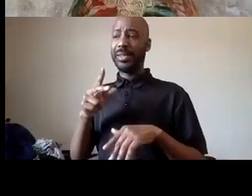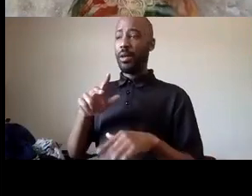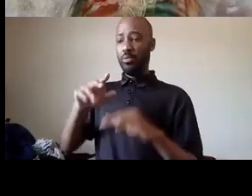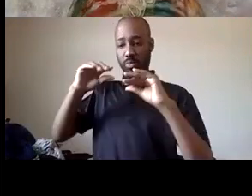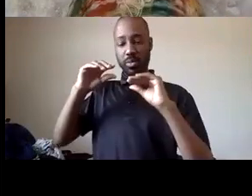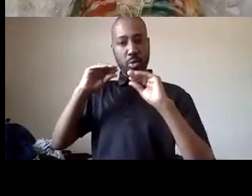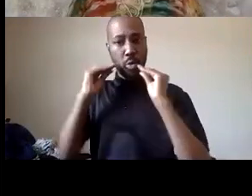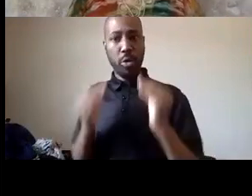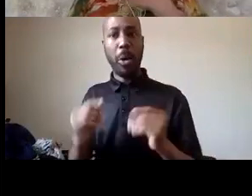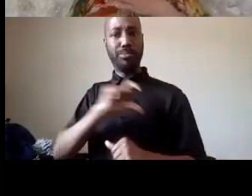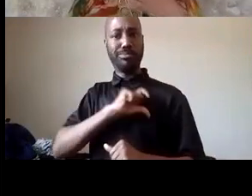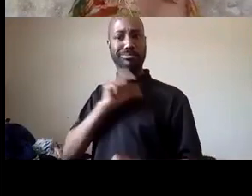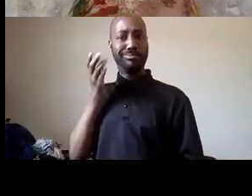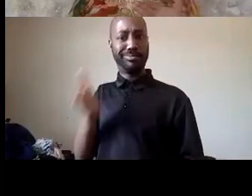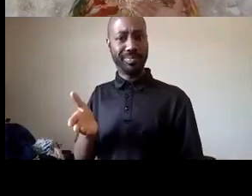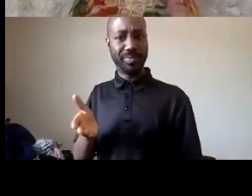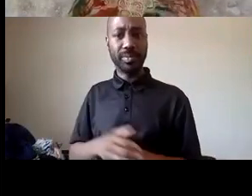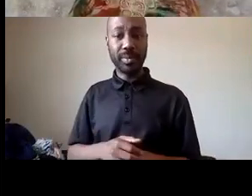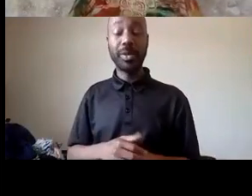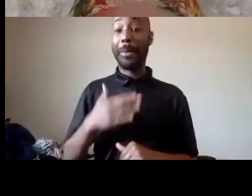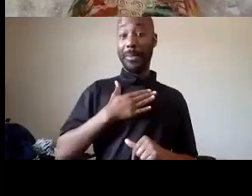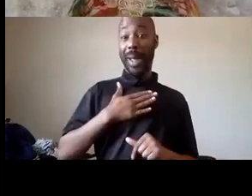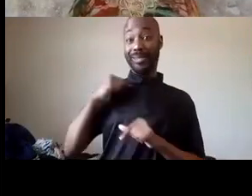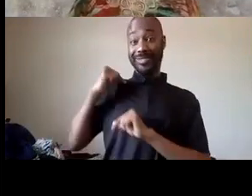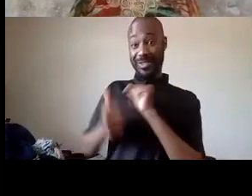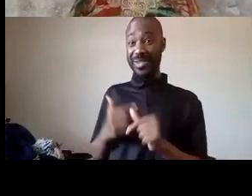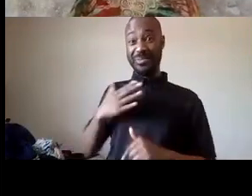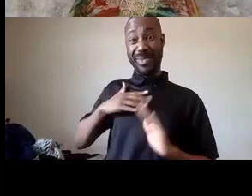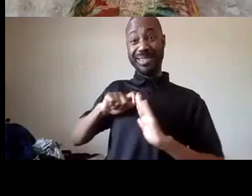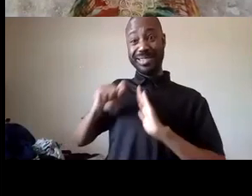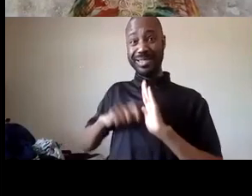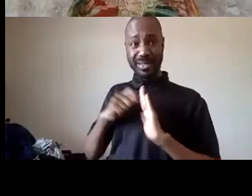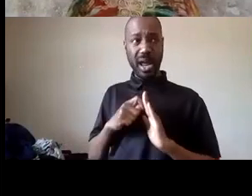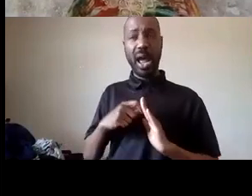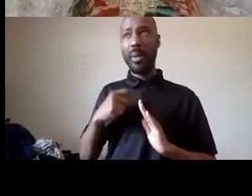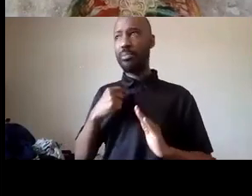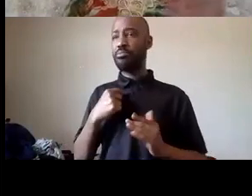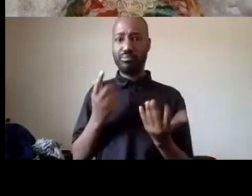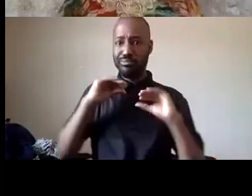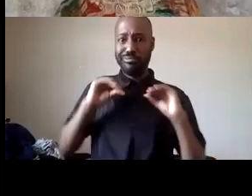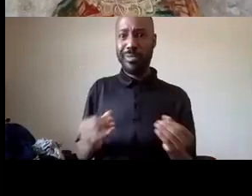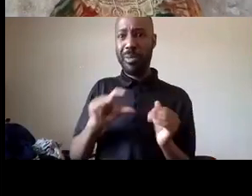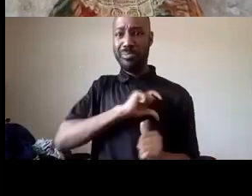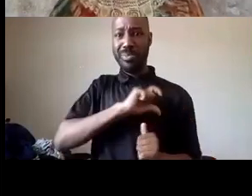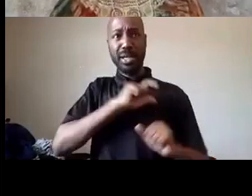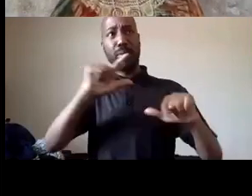and that's something that we had in my generation right there were not police in schools right that's your parents generation or